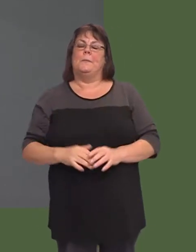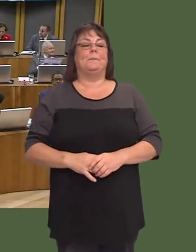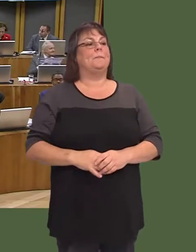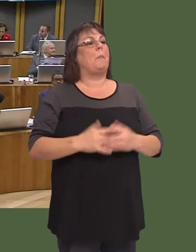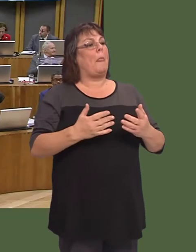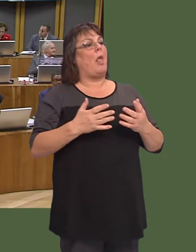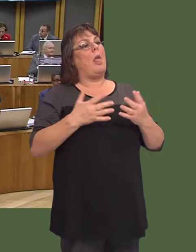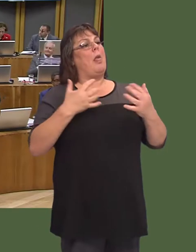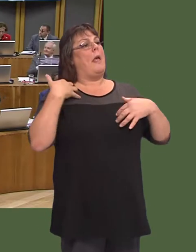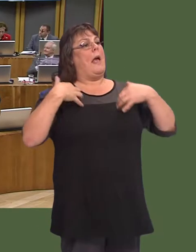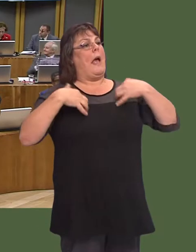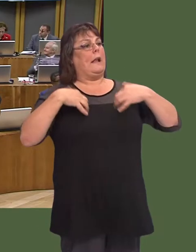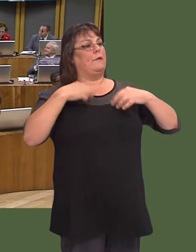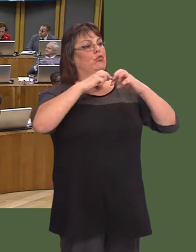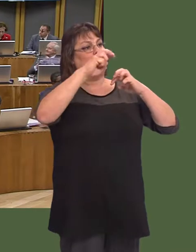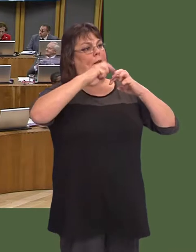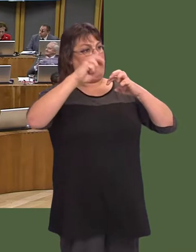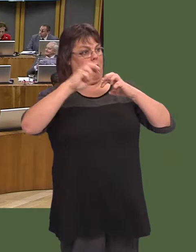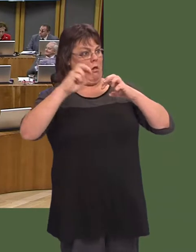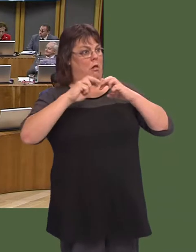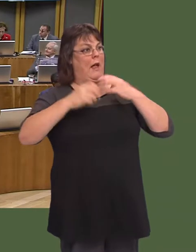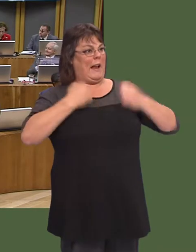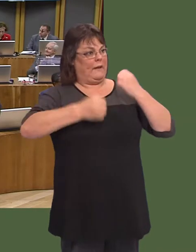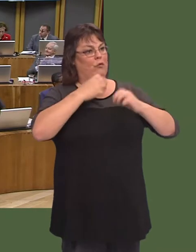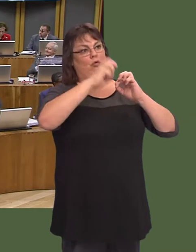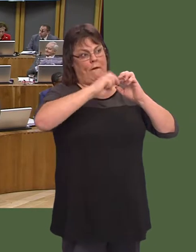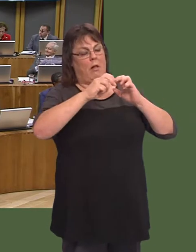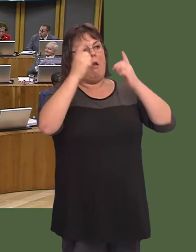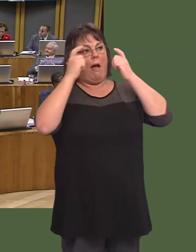Carwyn Jones: The Active Travel (Wales) Act 2013, of course, is the basis for doing this,